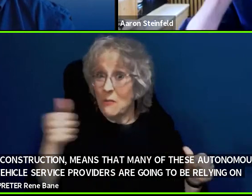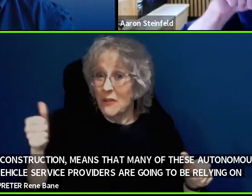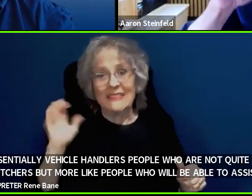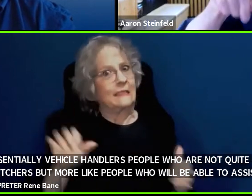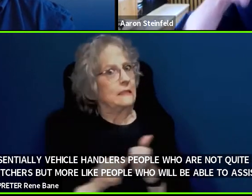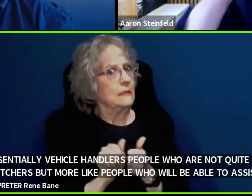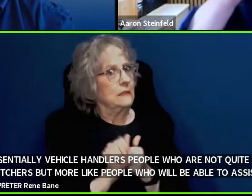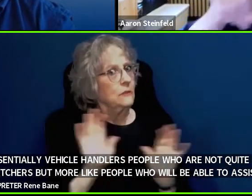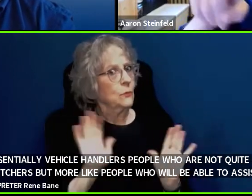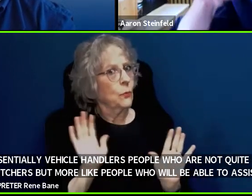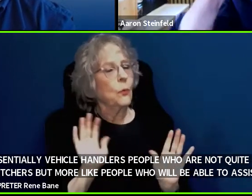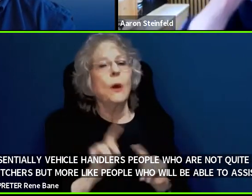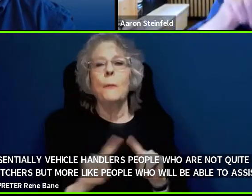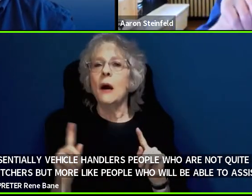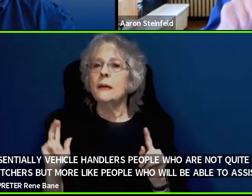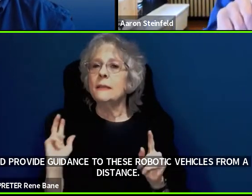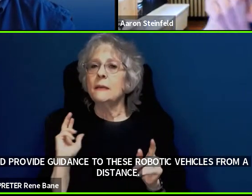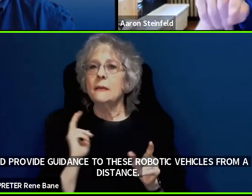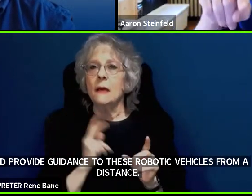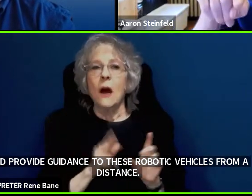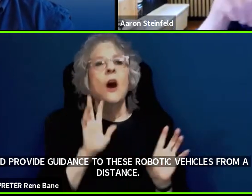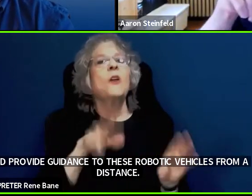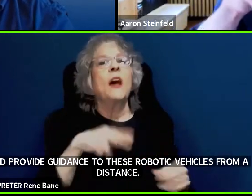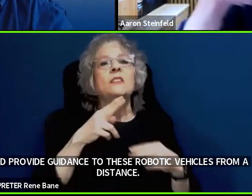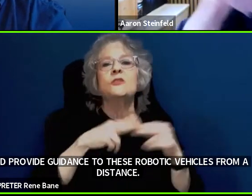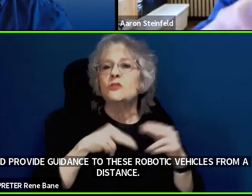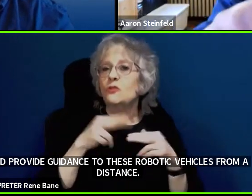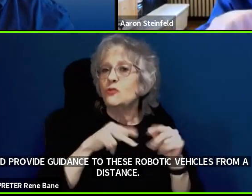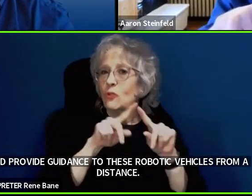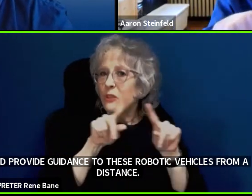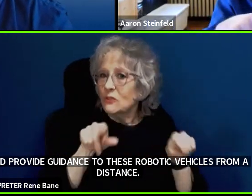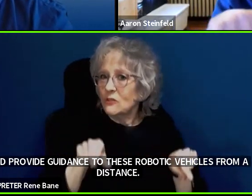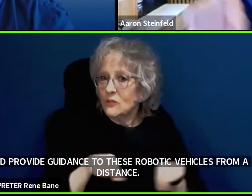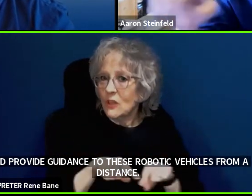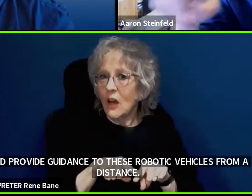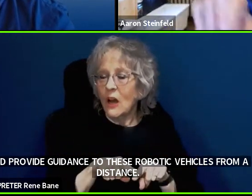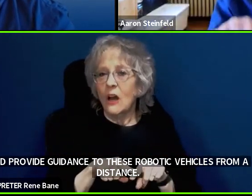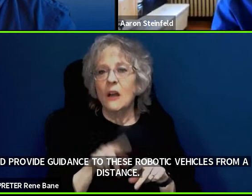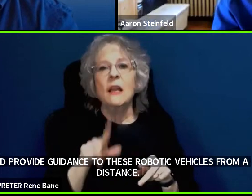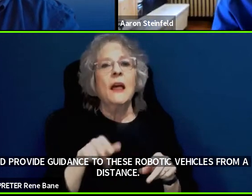remote in and say this is a construction sign, this part of the road is safe. This part is not.